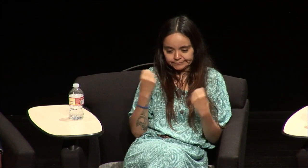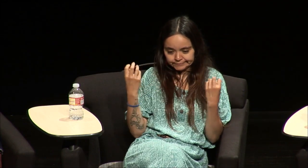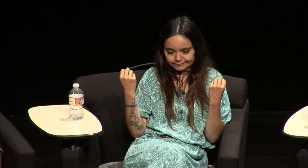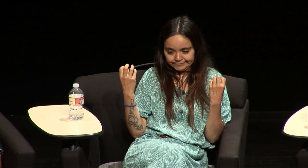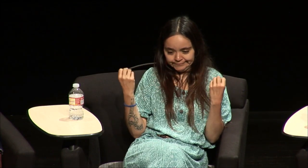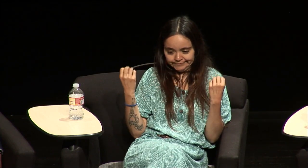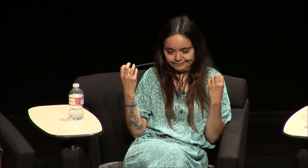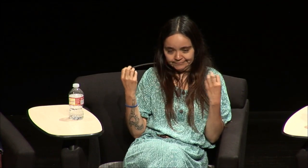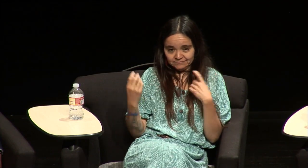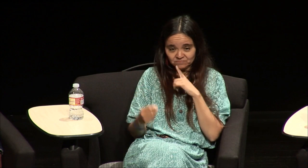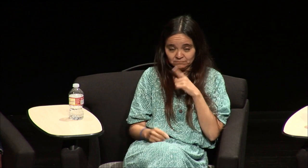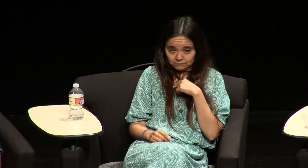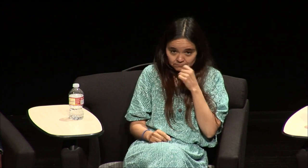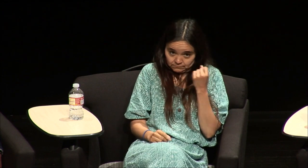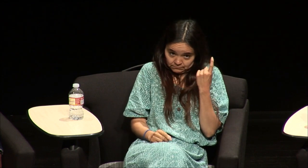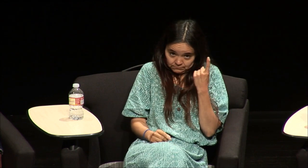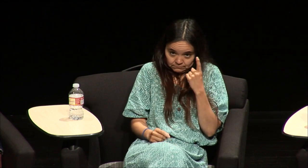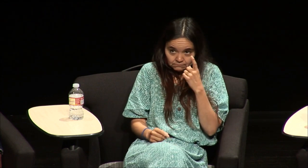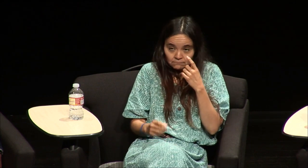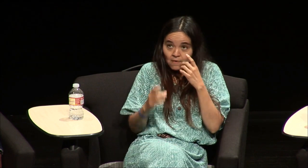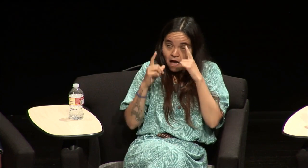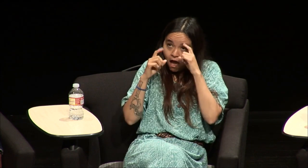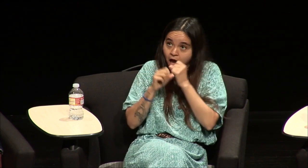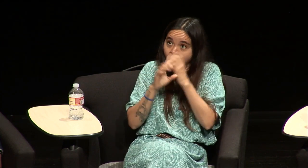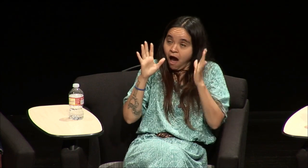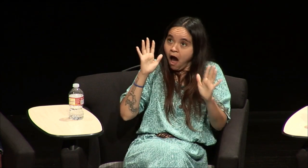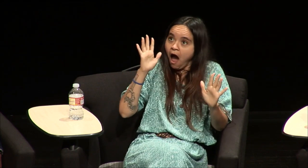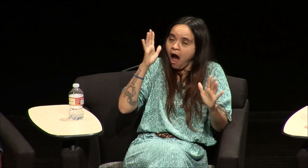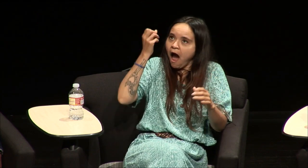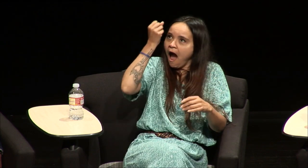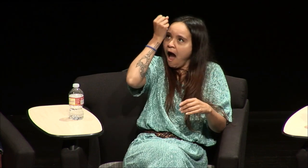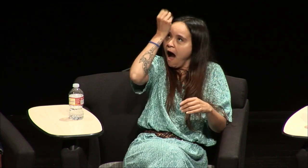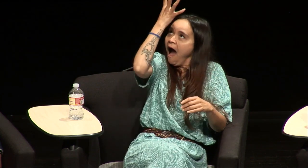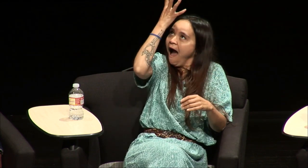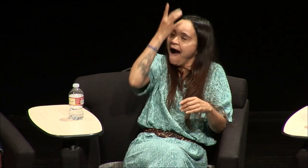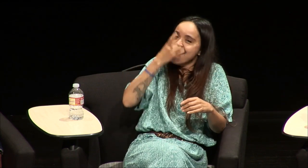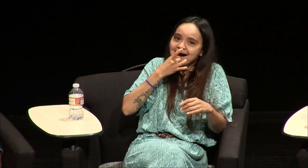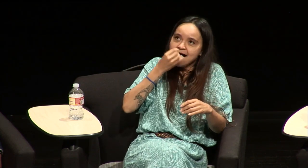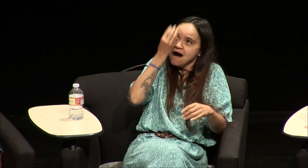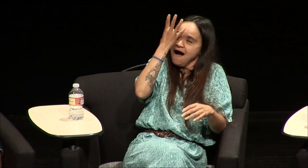I was kind of trying to voice and I couldn't really understand I didn't that